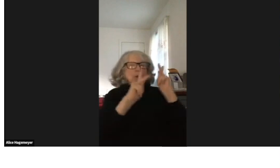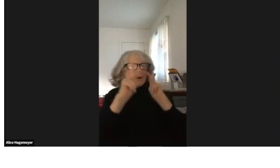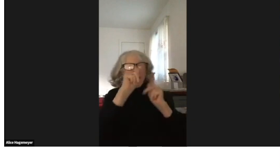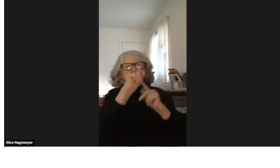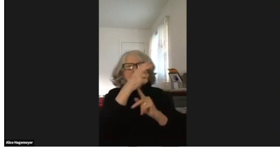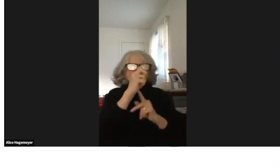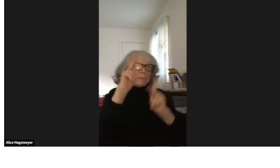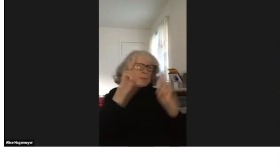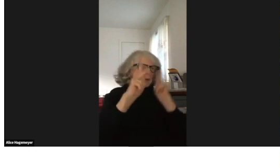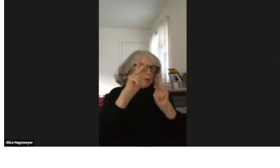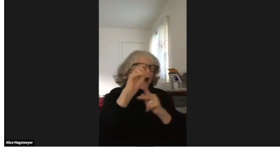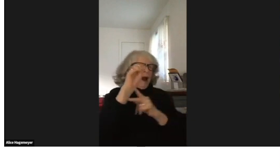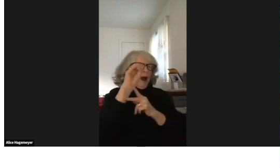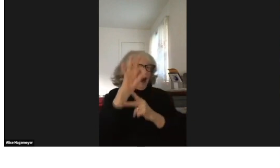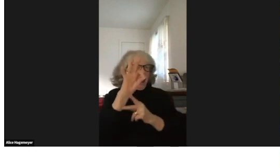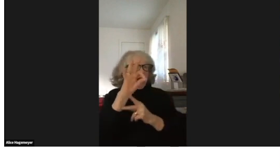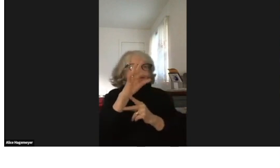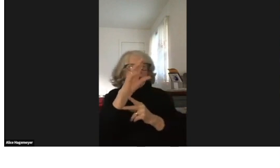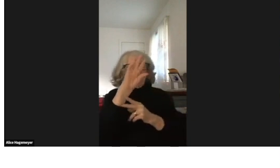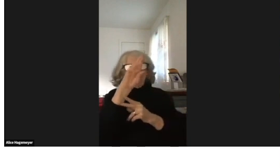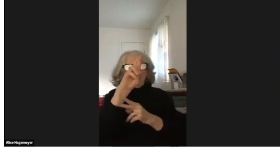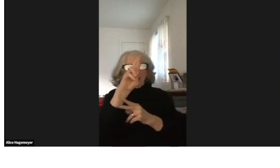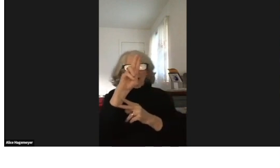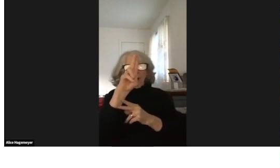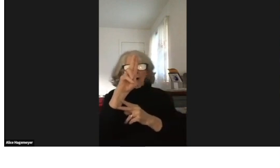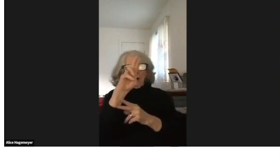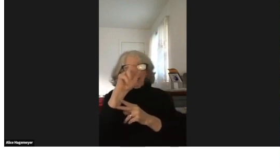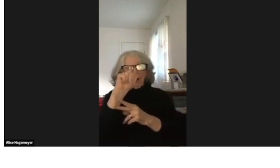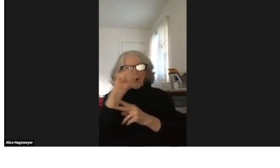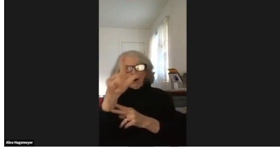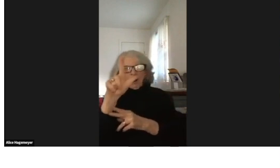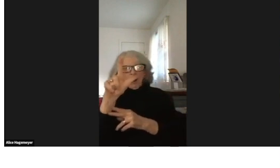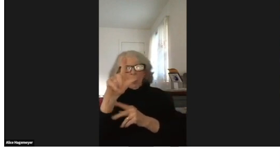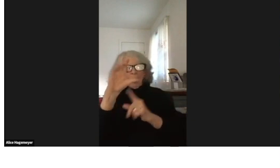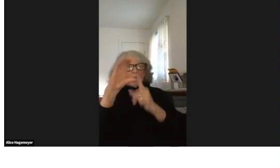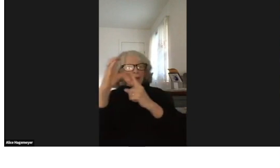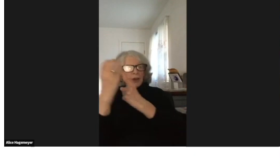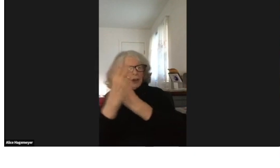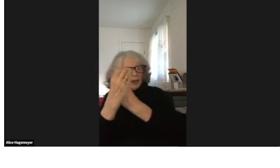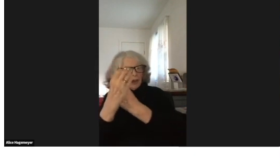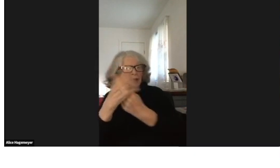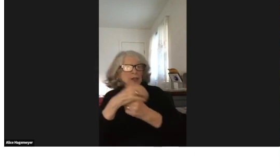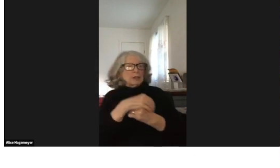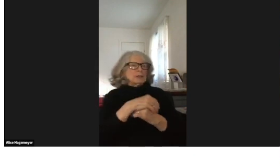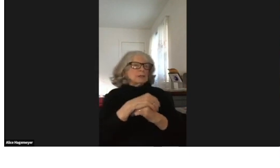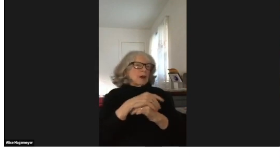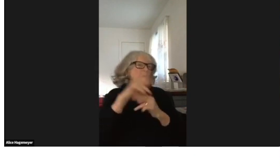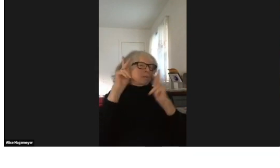that would attract people's interests. Or the deaf people of oral culture.